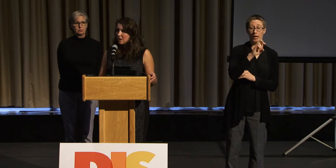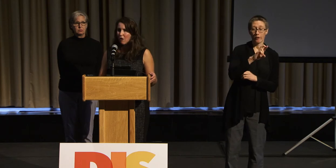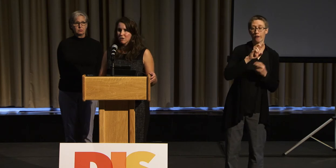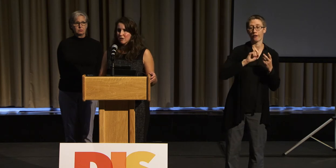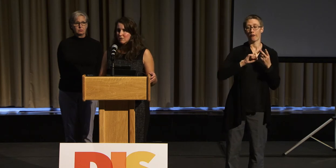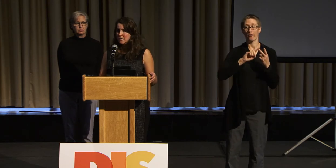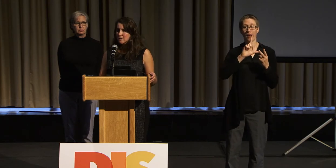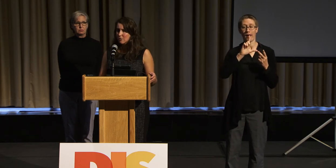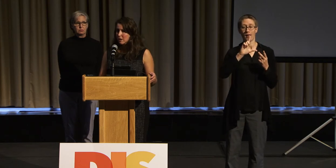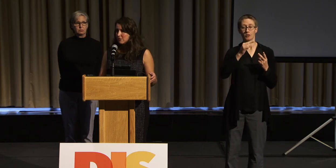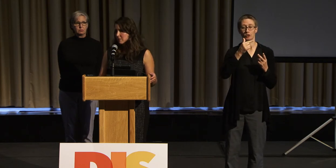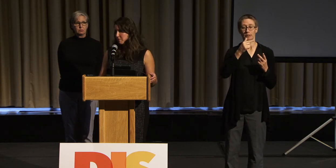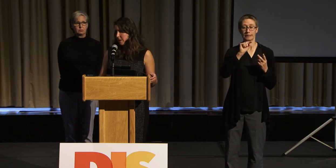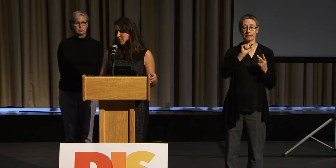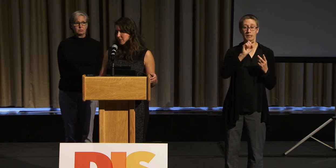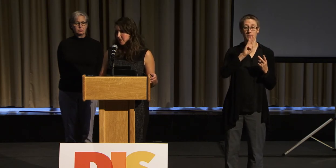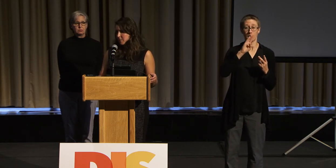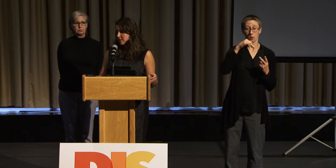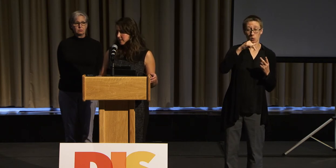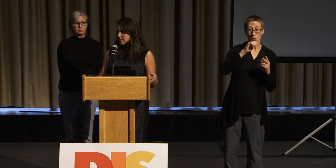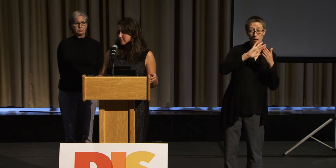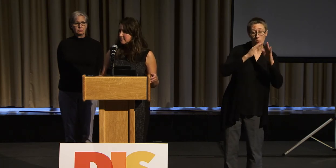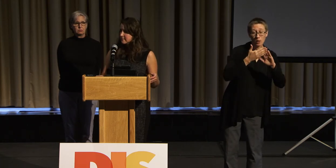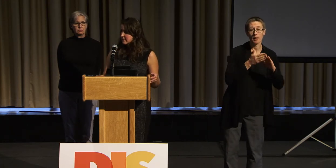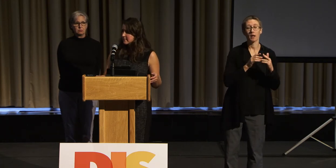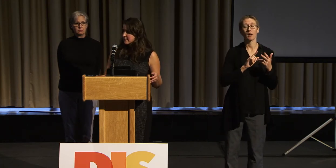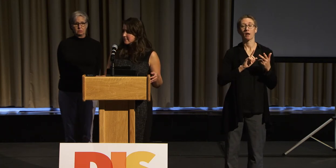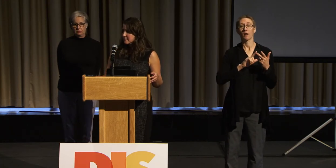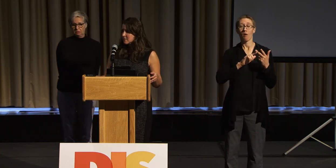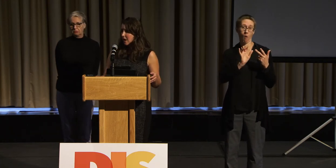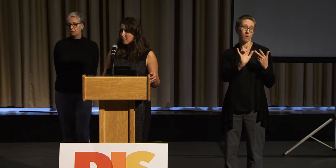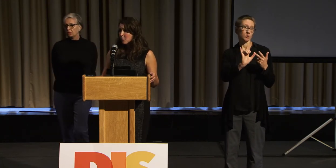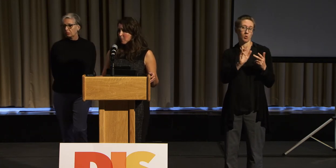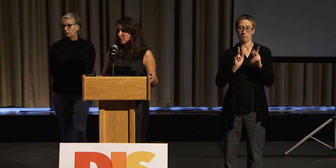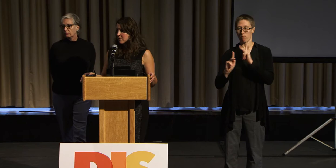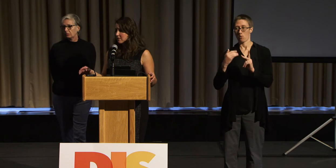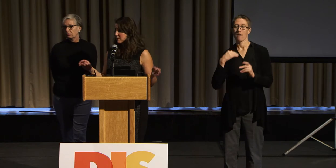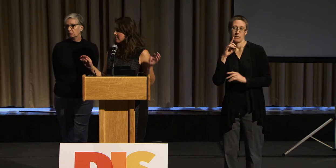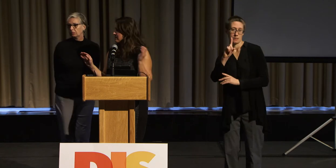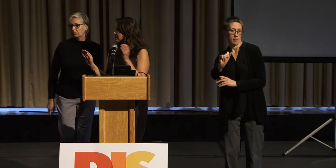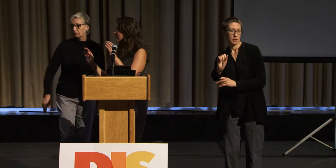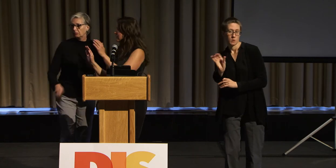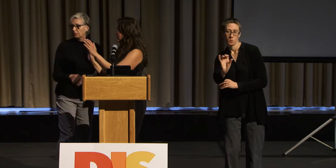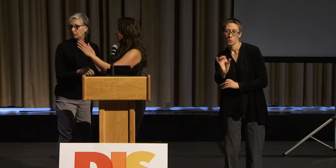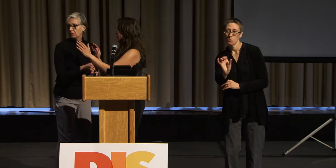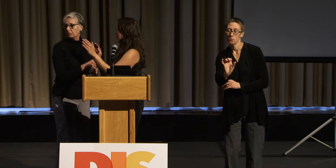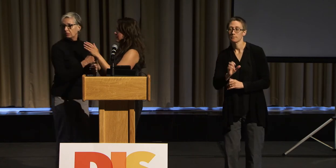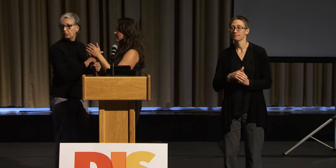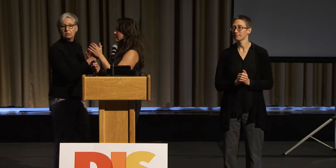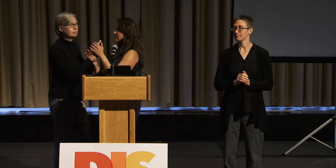it also needs to include people with disabilities. Time for one more?